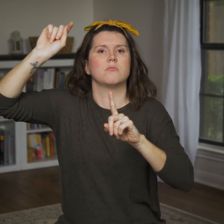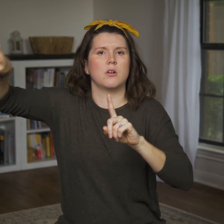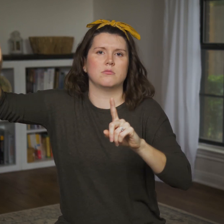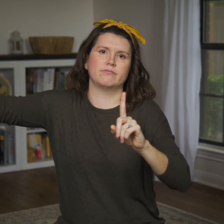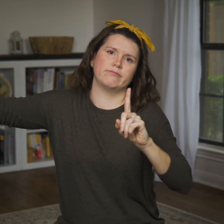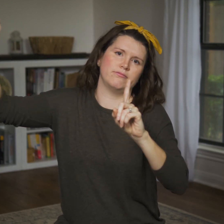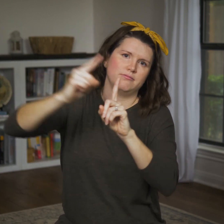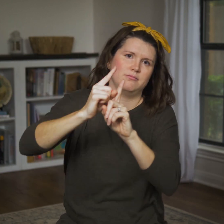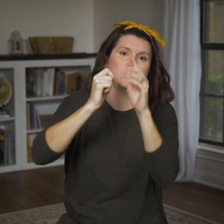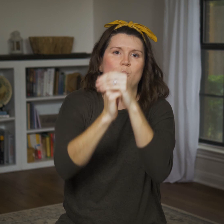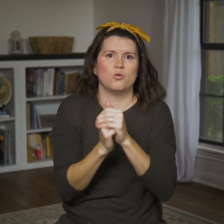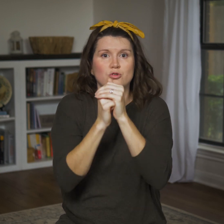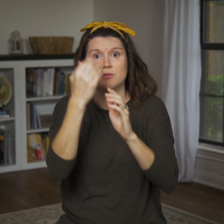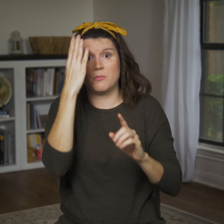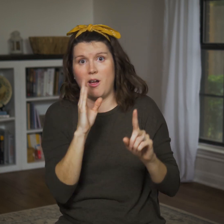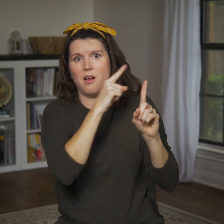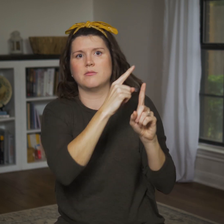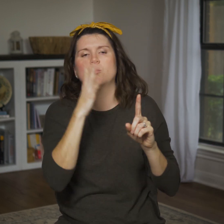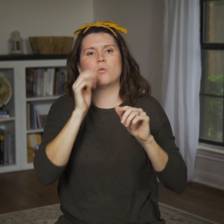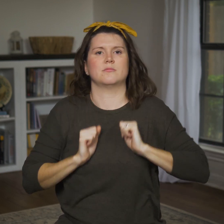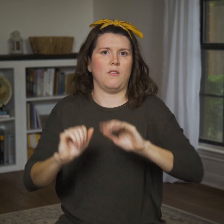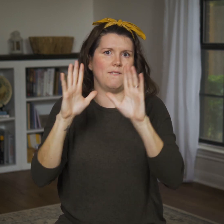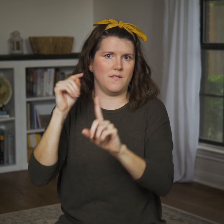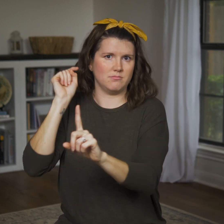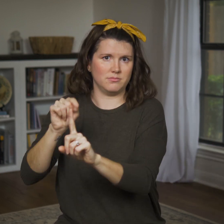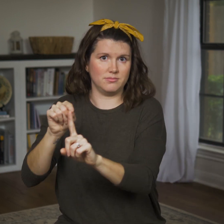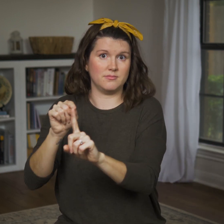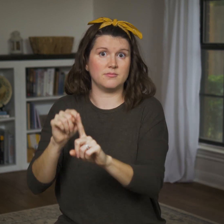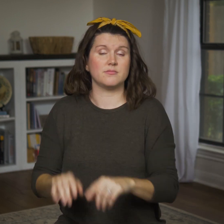when they go, they’ll worship God and make their sacrifices there.